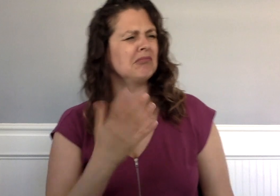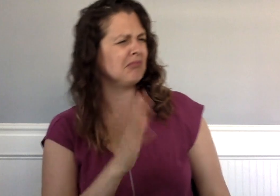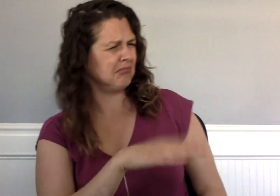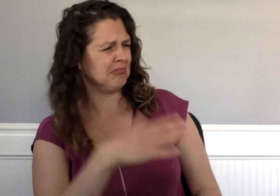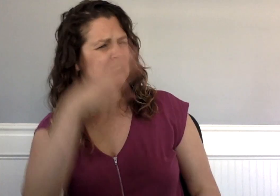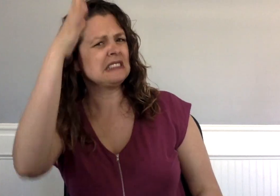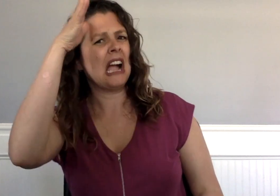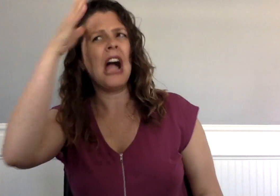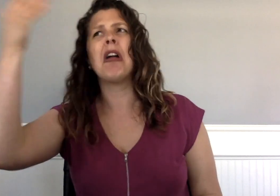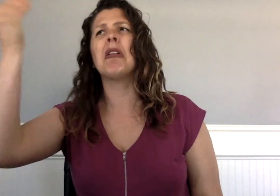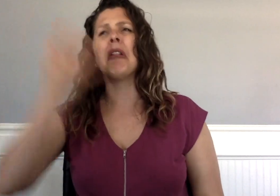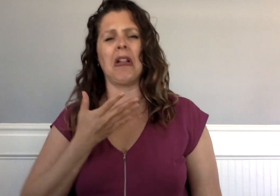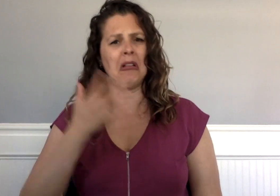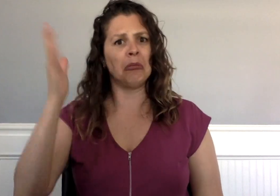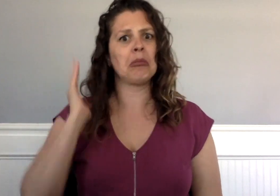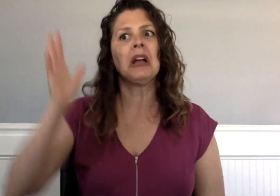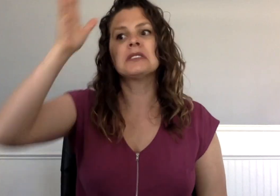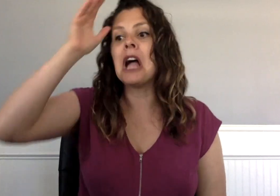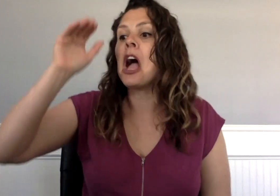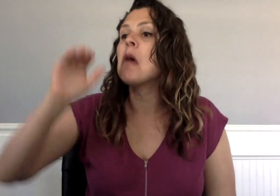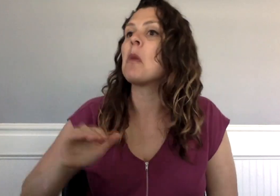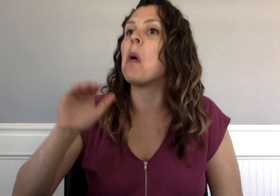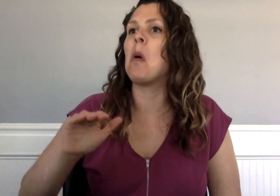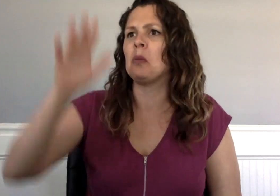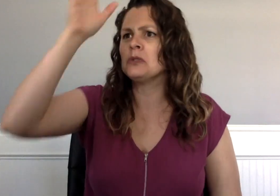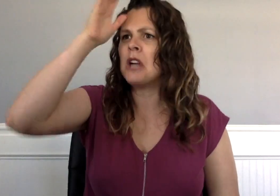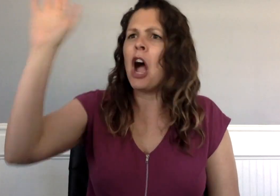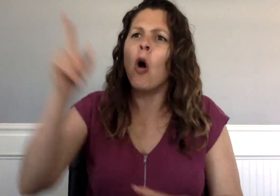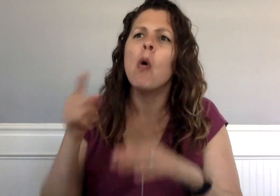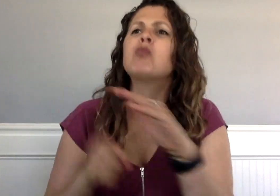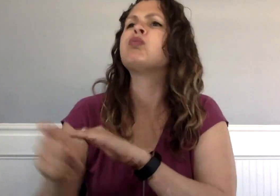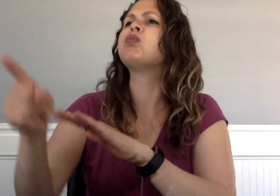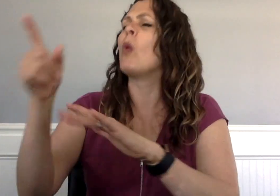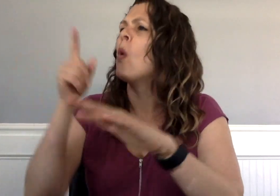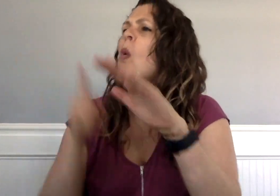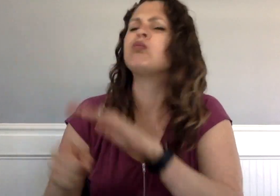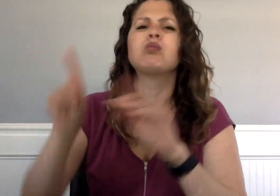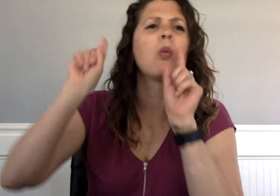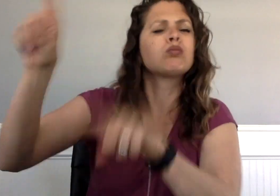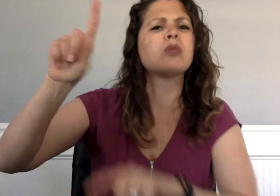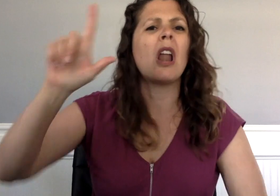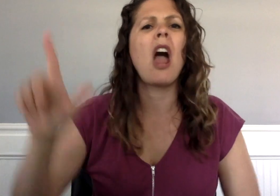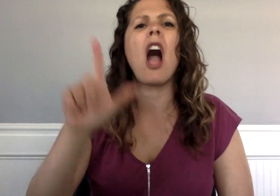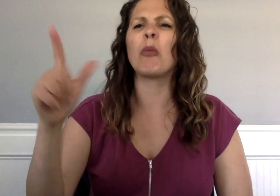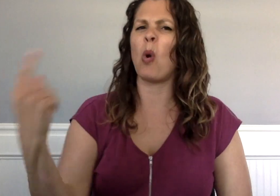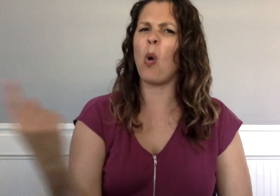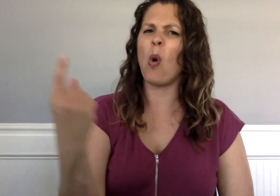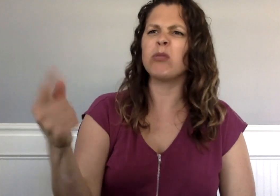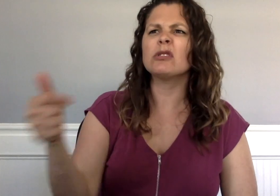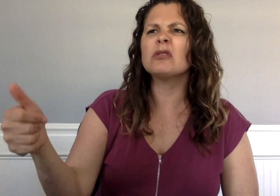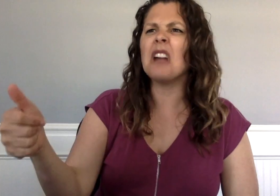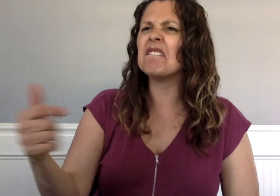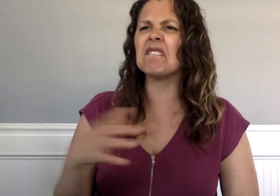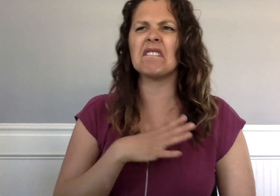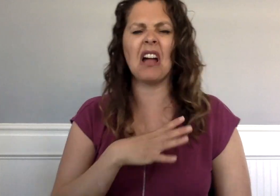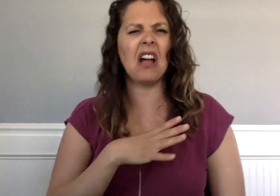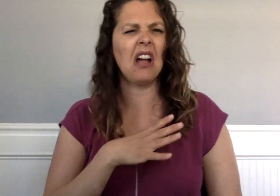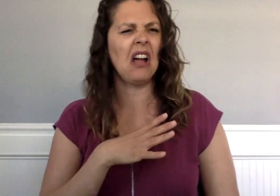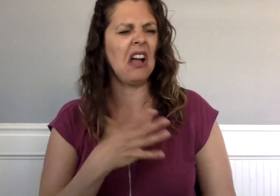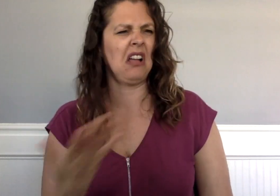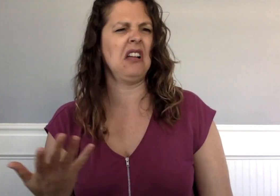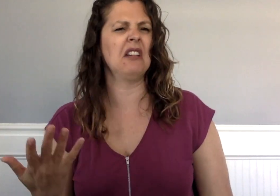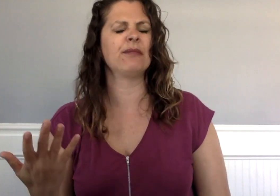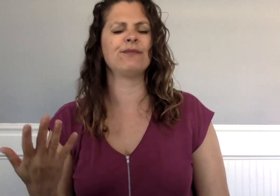“Dad told me he used to walk to the library alone when he was my age,” Charlie said,